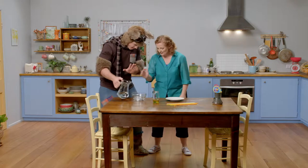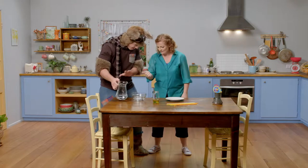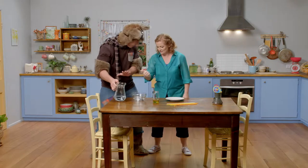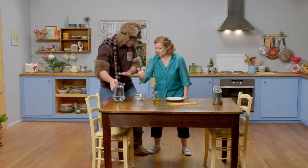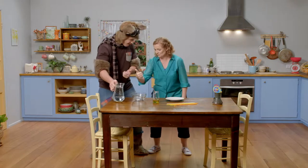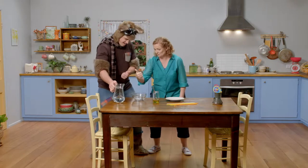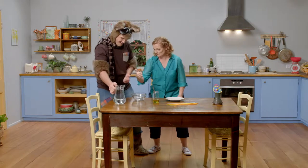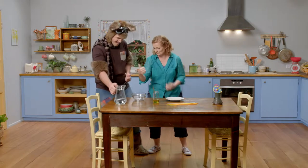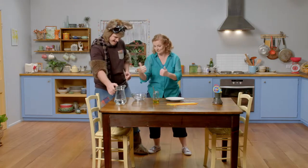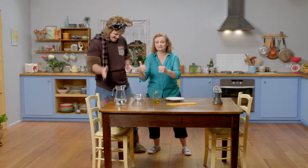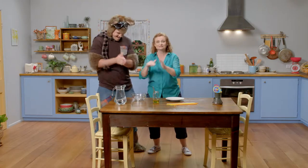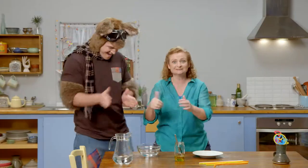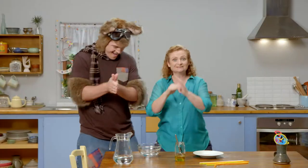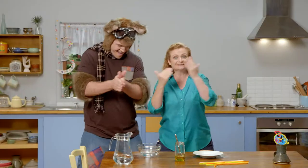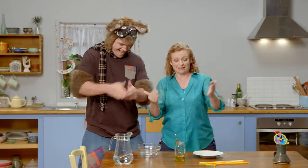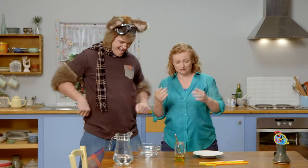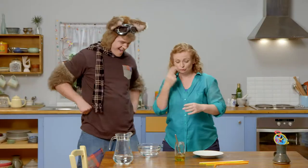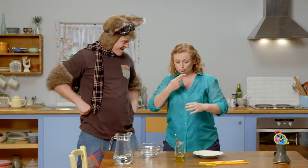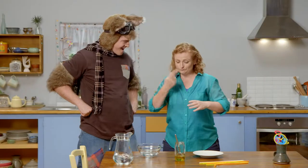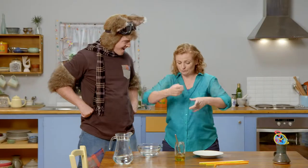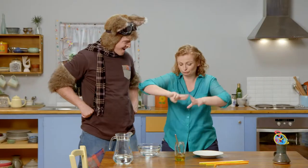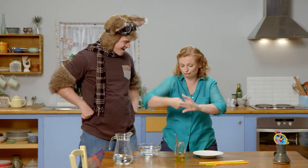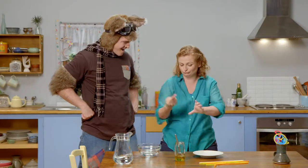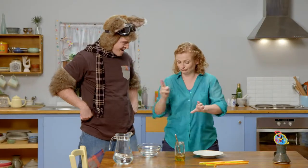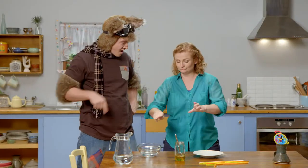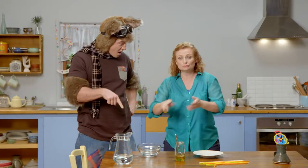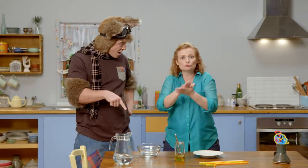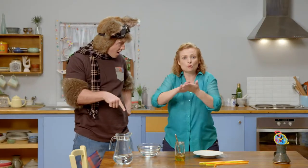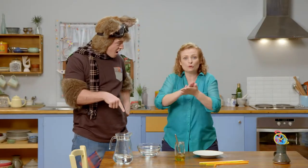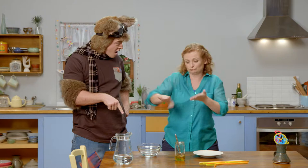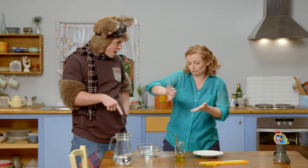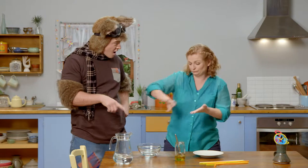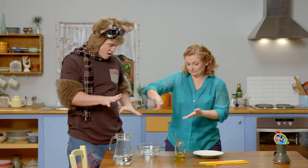Yep, that's good. And now, a spoonful of detergent.